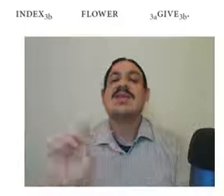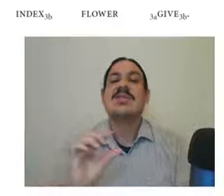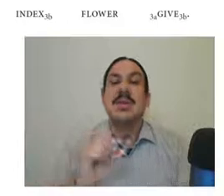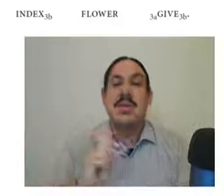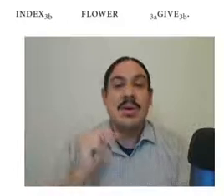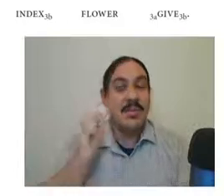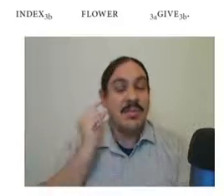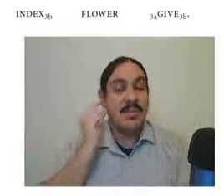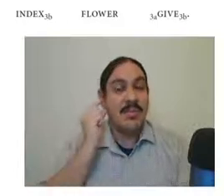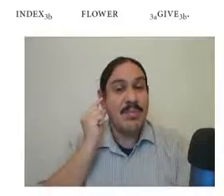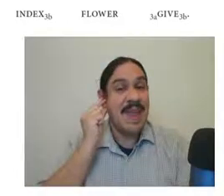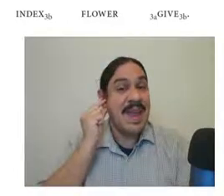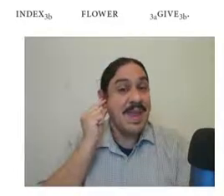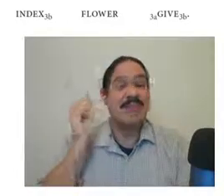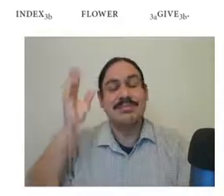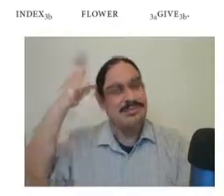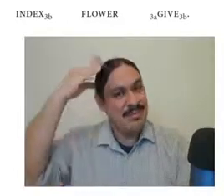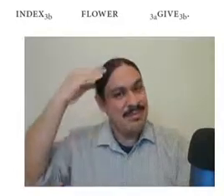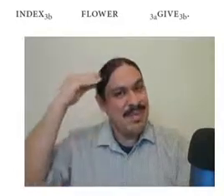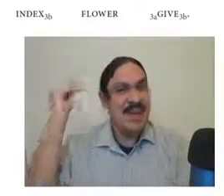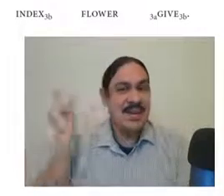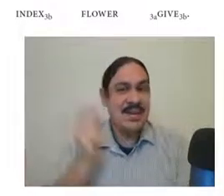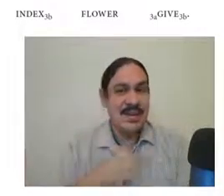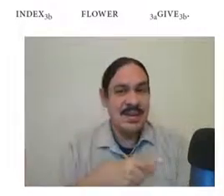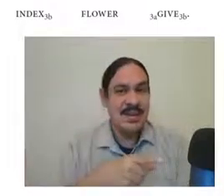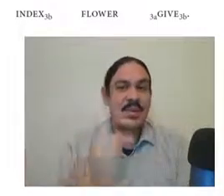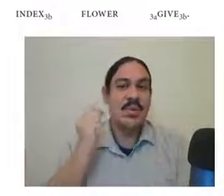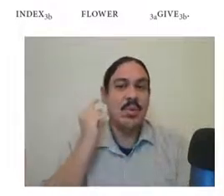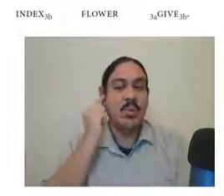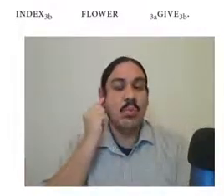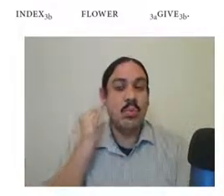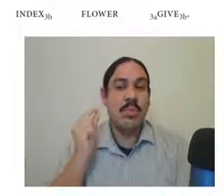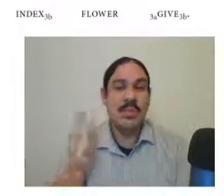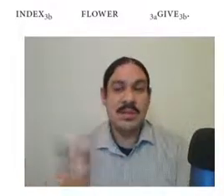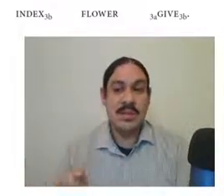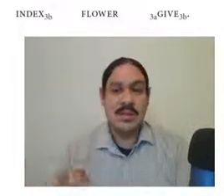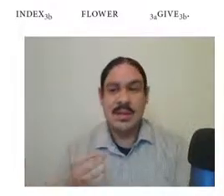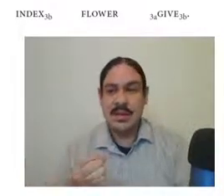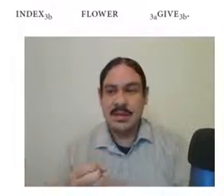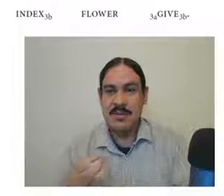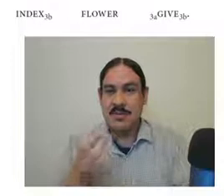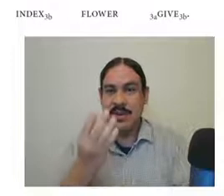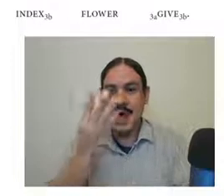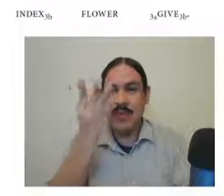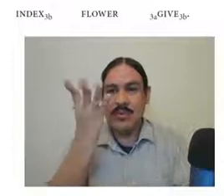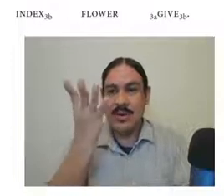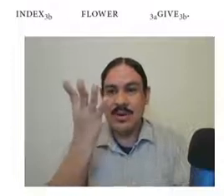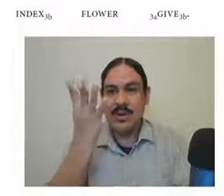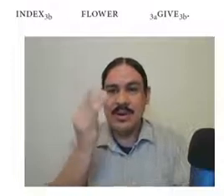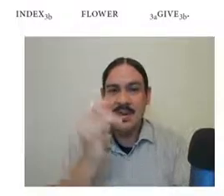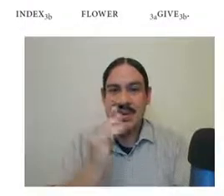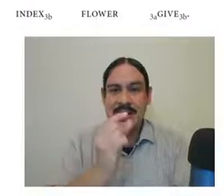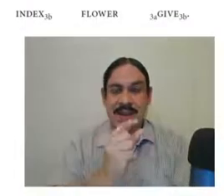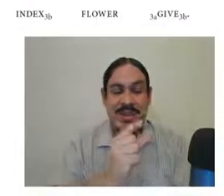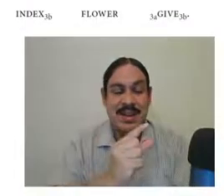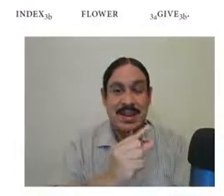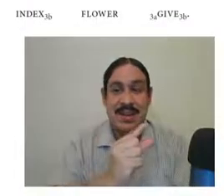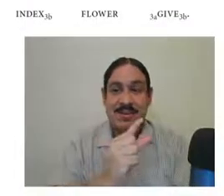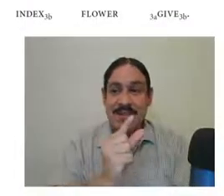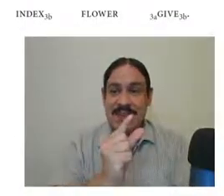so man man